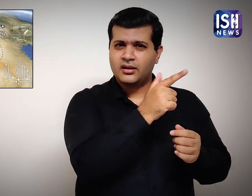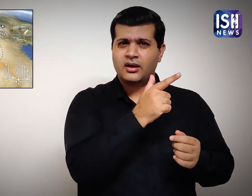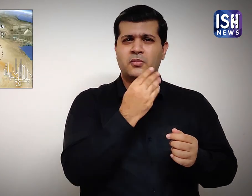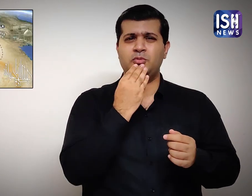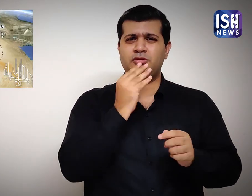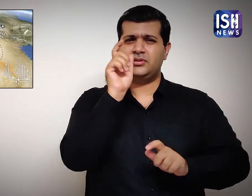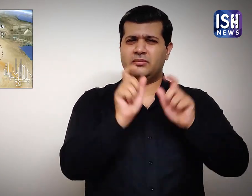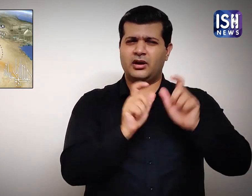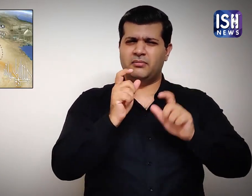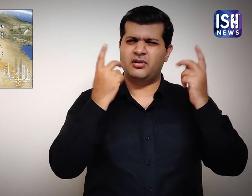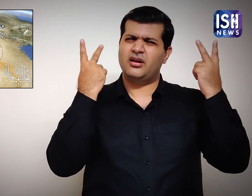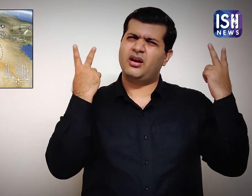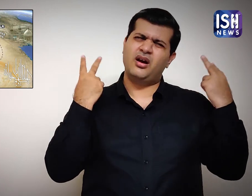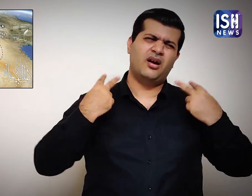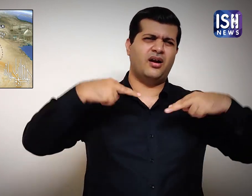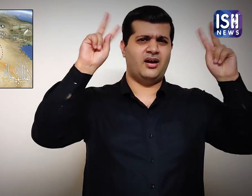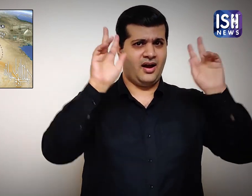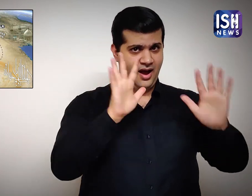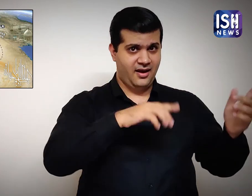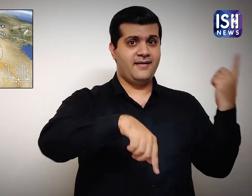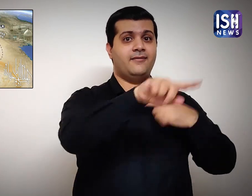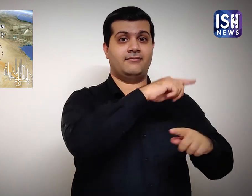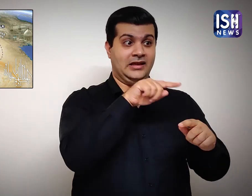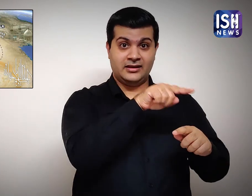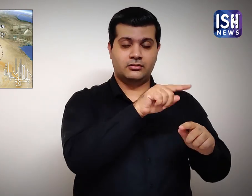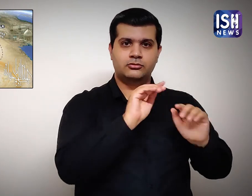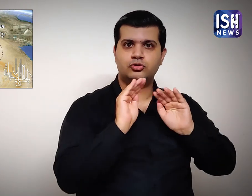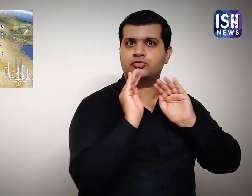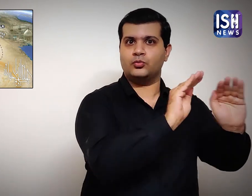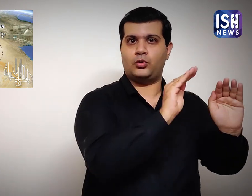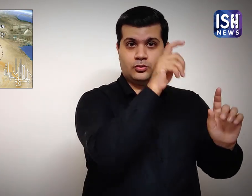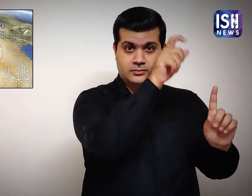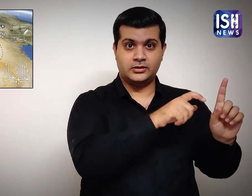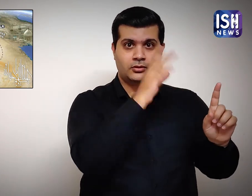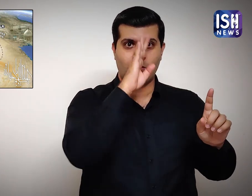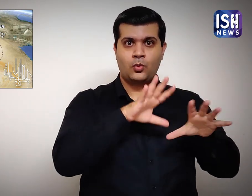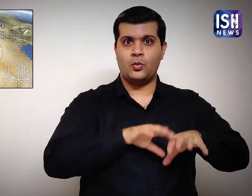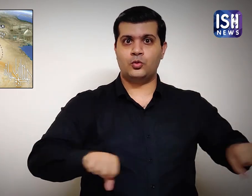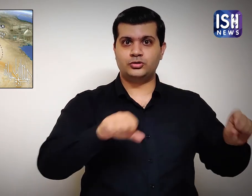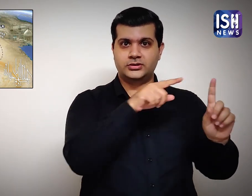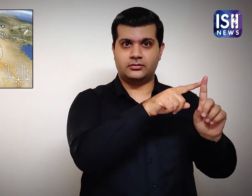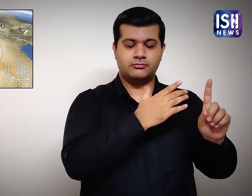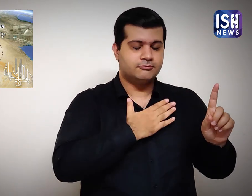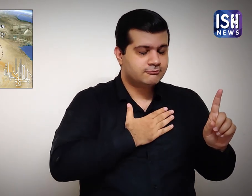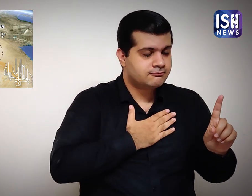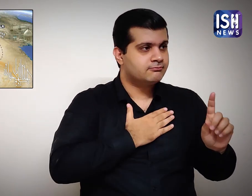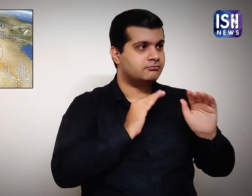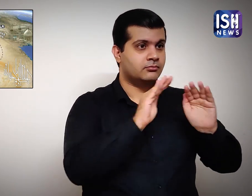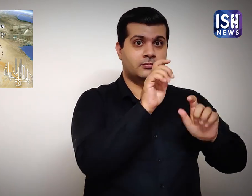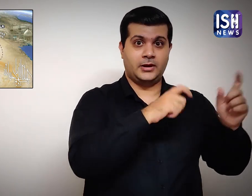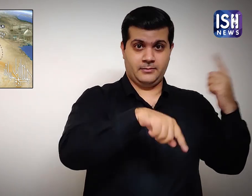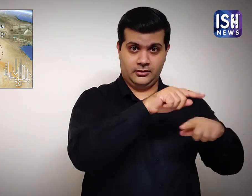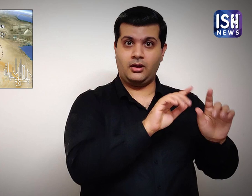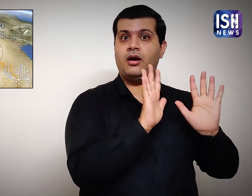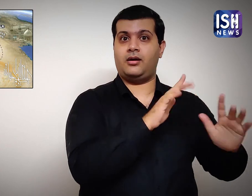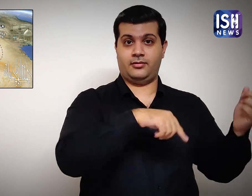amongst a huge Muslim community who had faith and fully supported him.